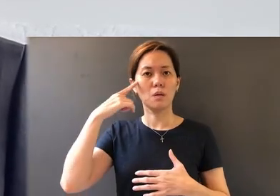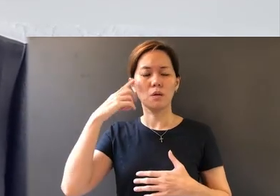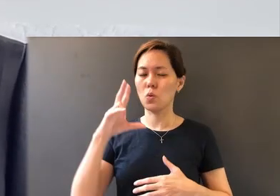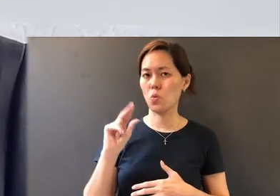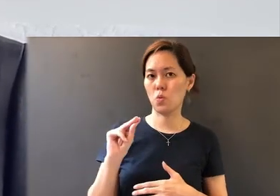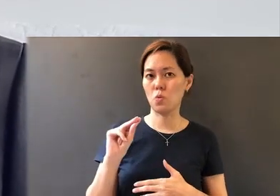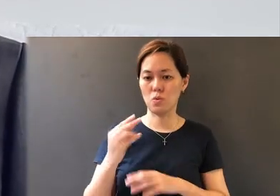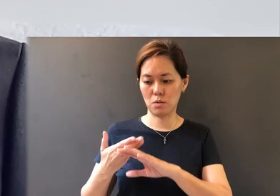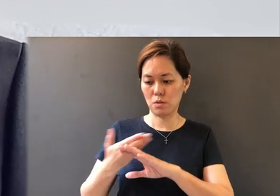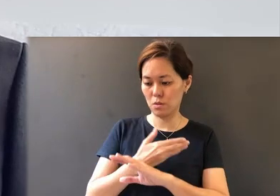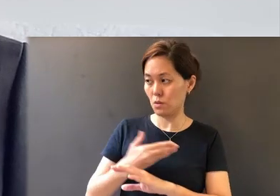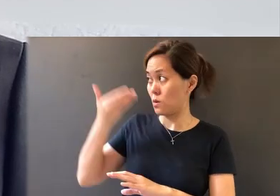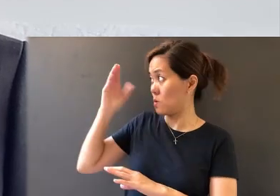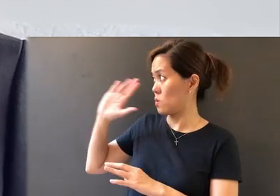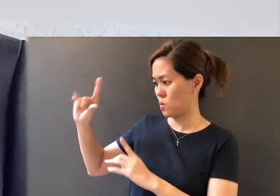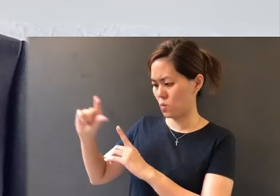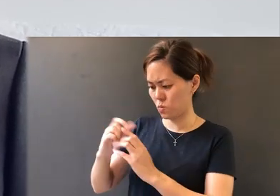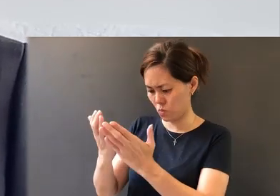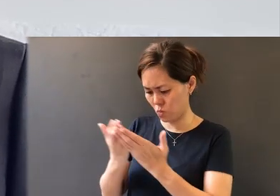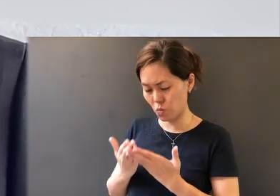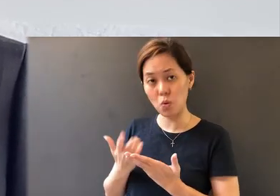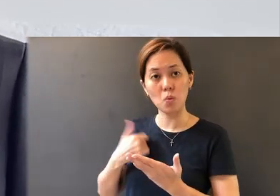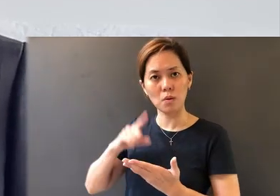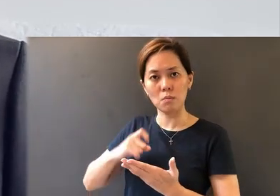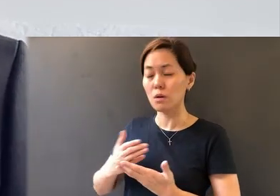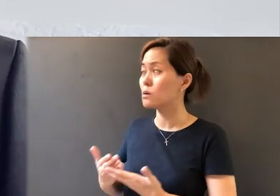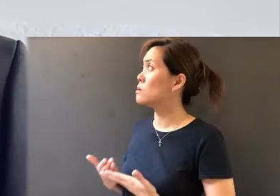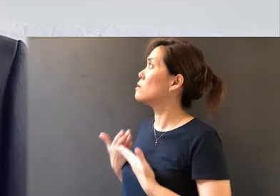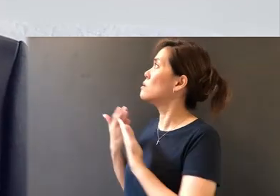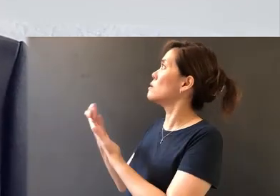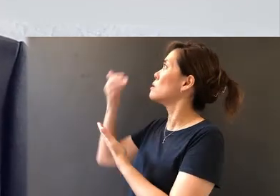read the Word of God, we come before the Lord and